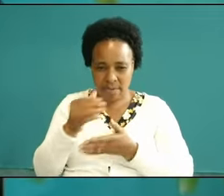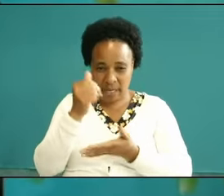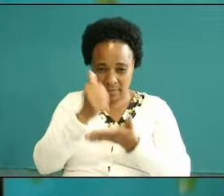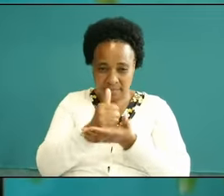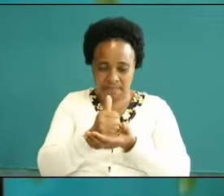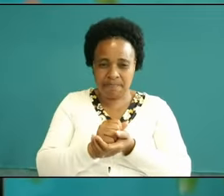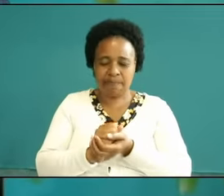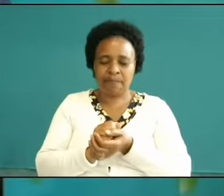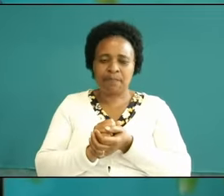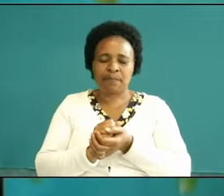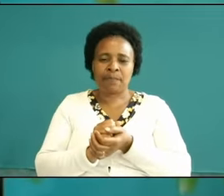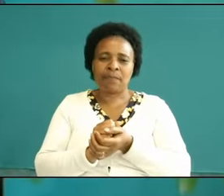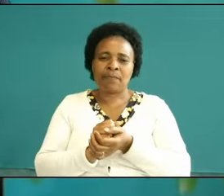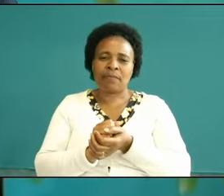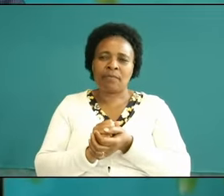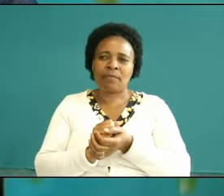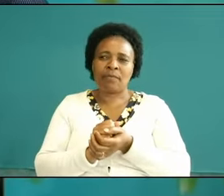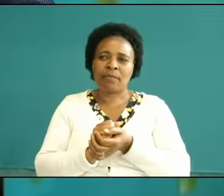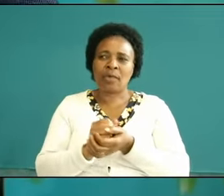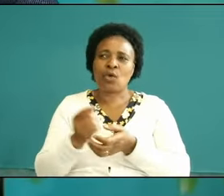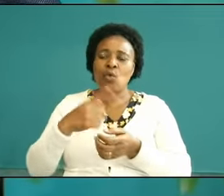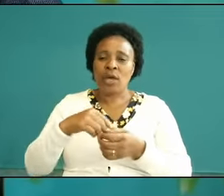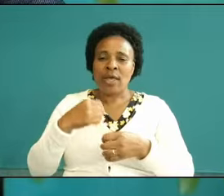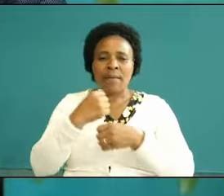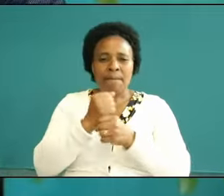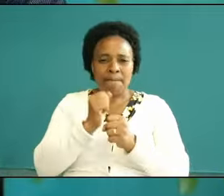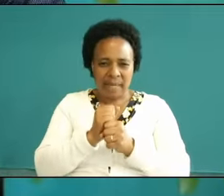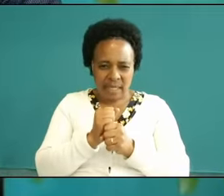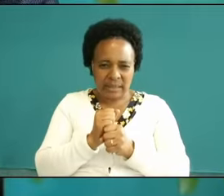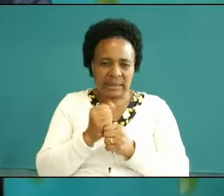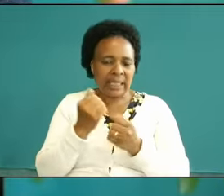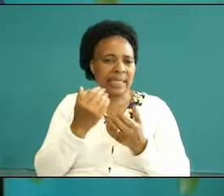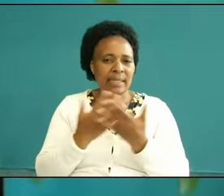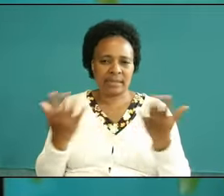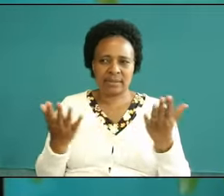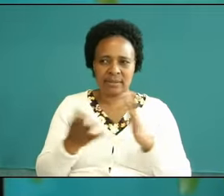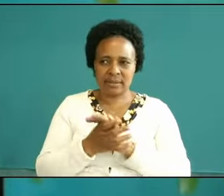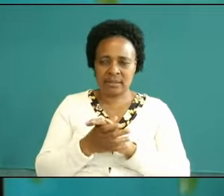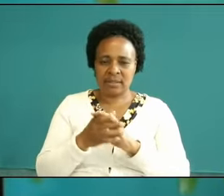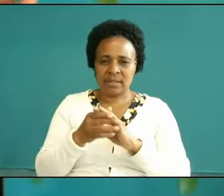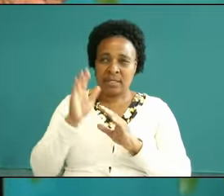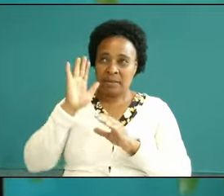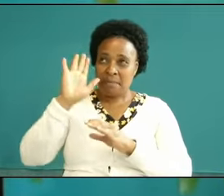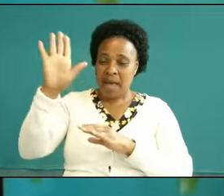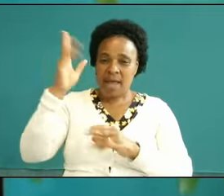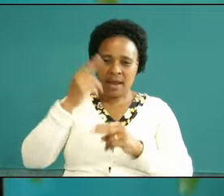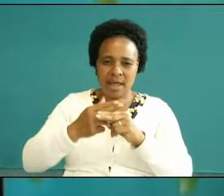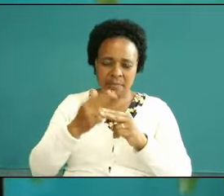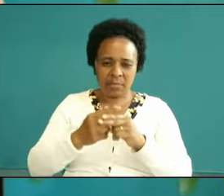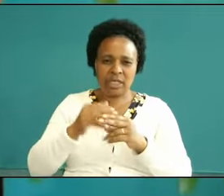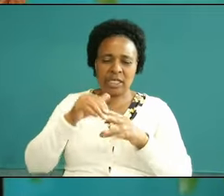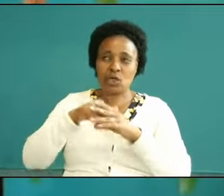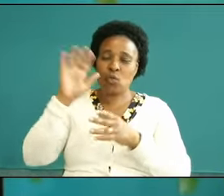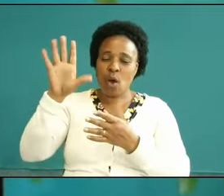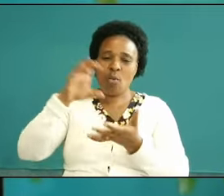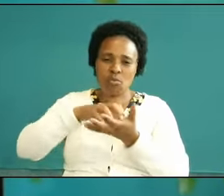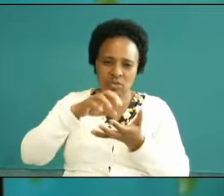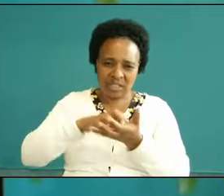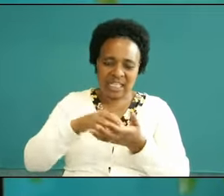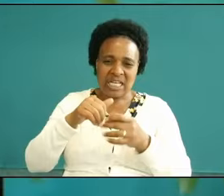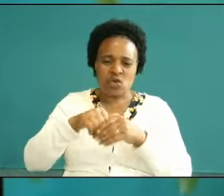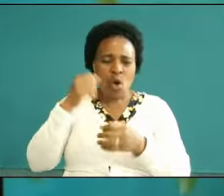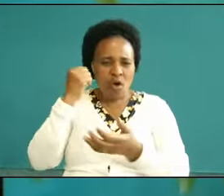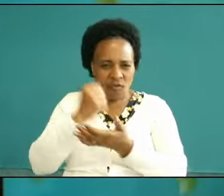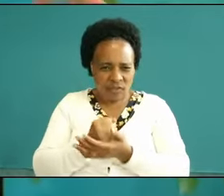and see we may GL in our accomplishments in our name in our status in our offering in our programs